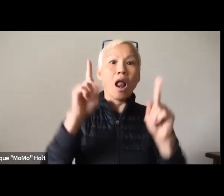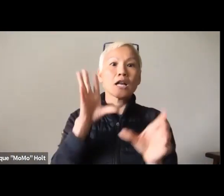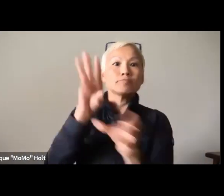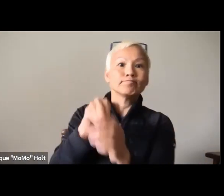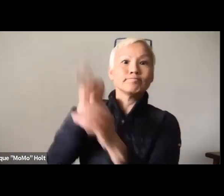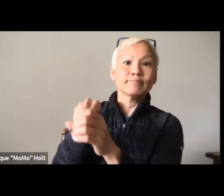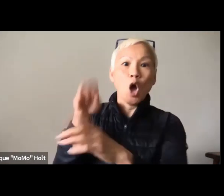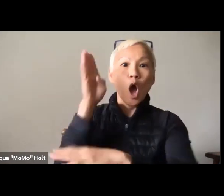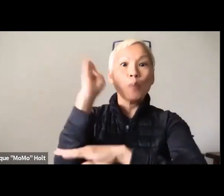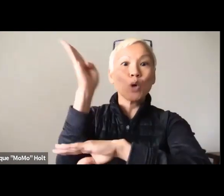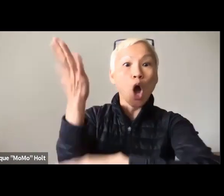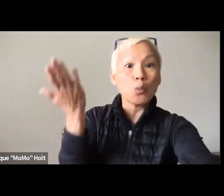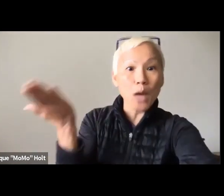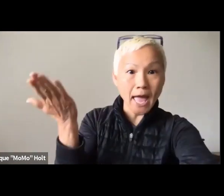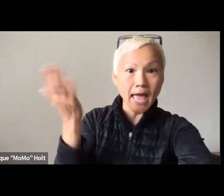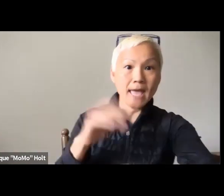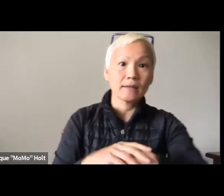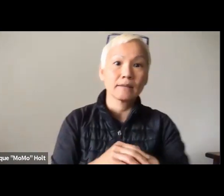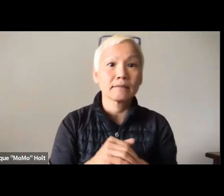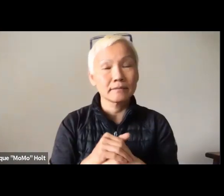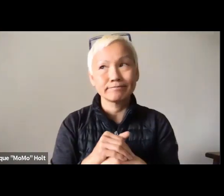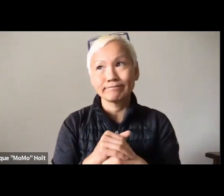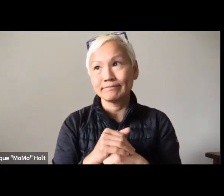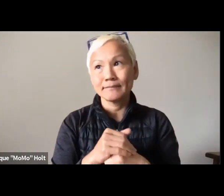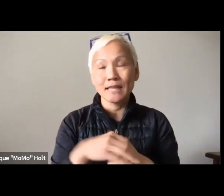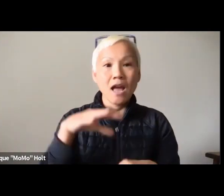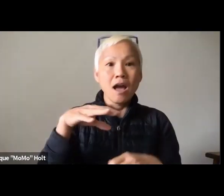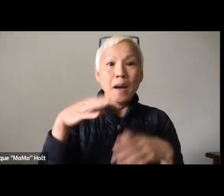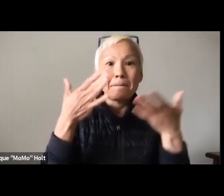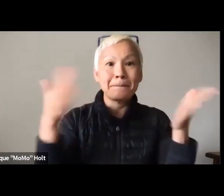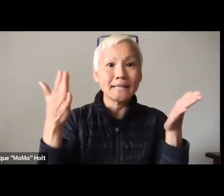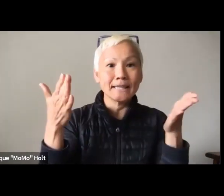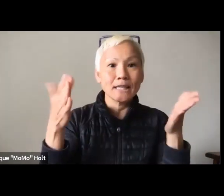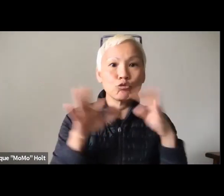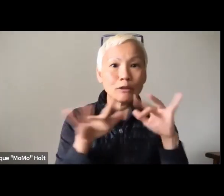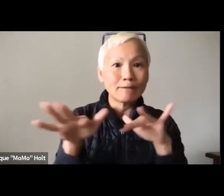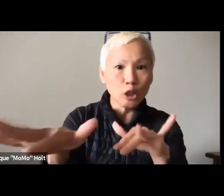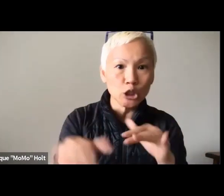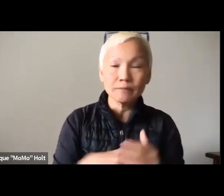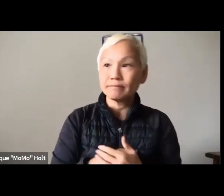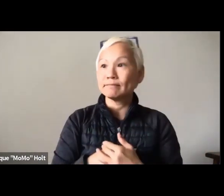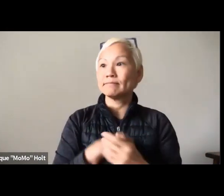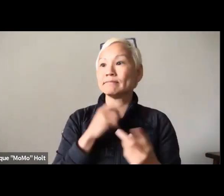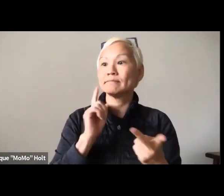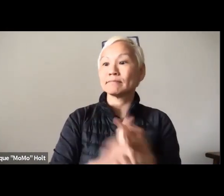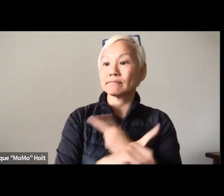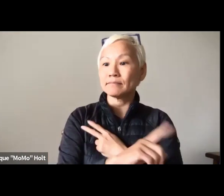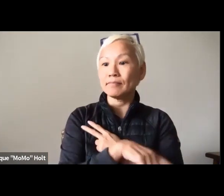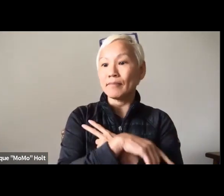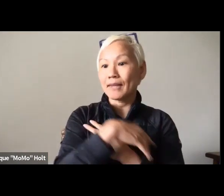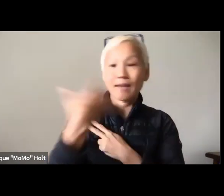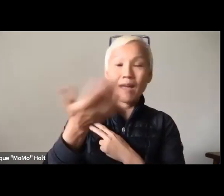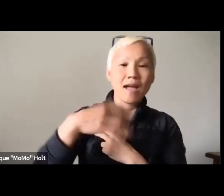That's another issue. So for example, we've finally been able to participate in Broadway, you know,